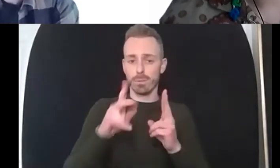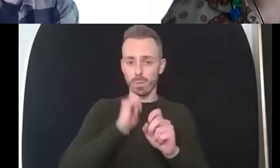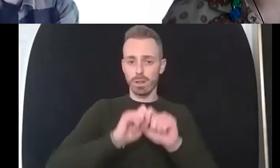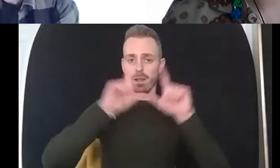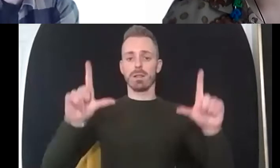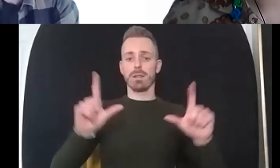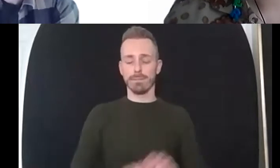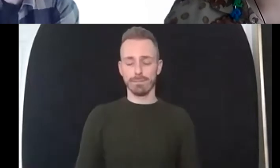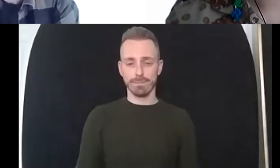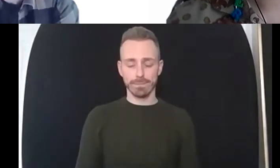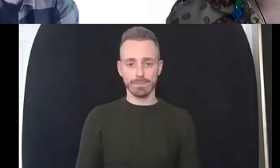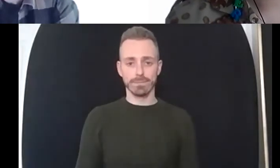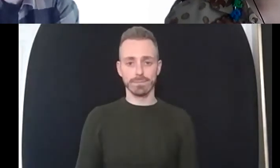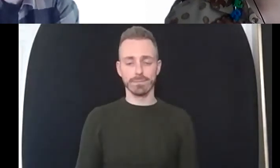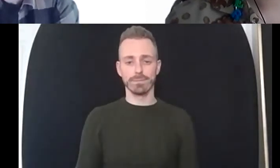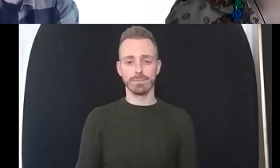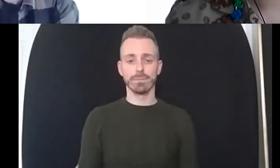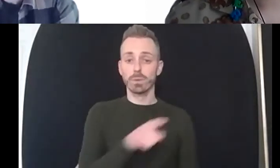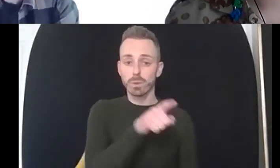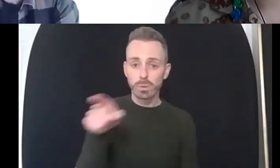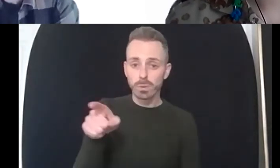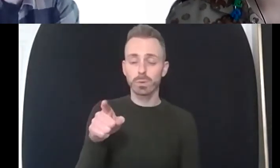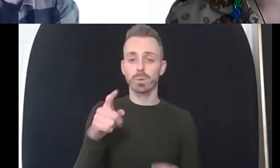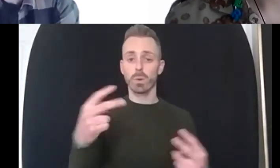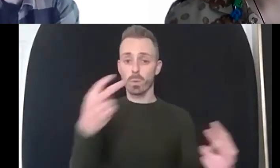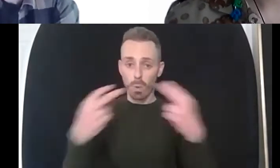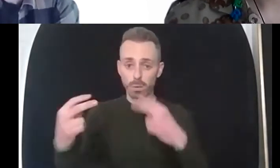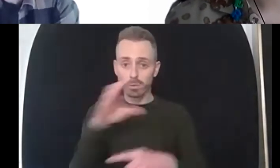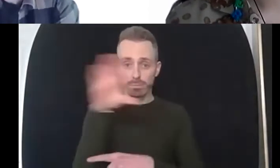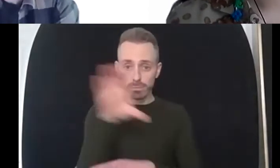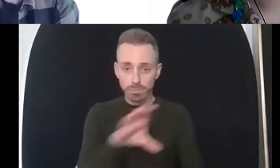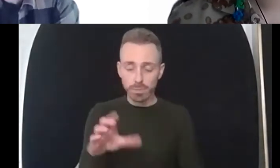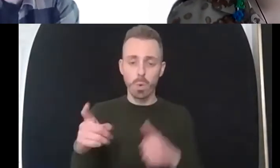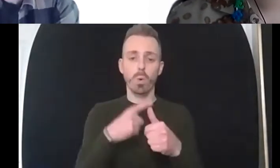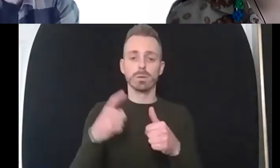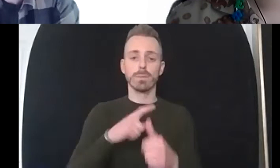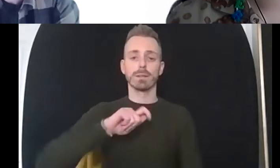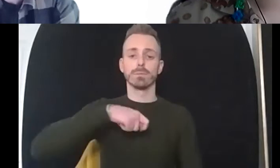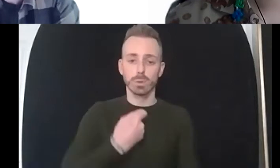so you're all automatically muted but you're welcome to use the chat facility for comments uh